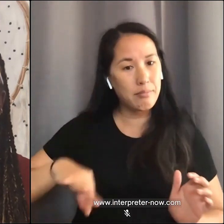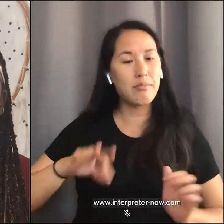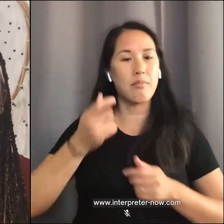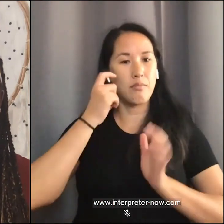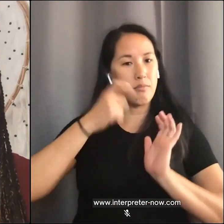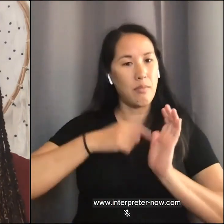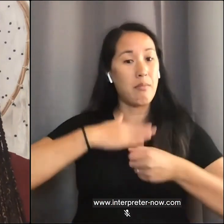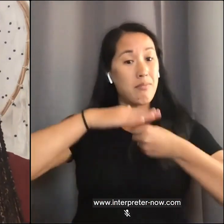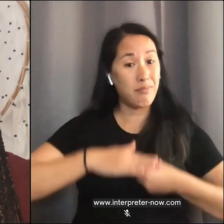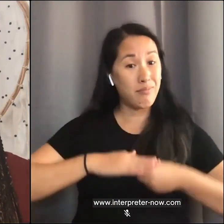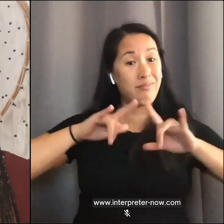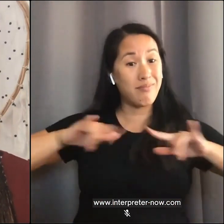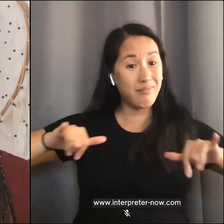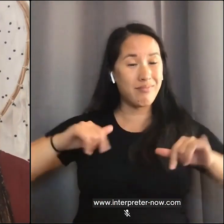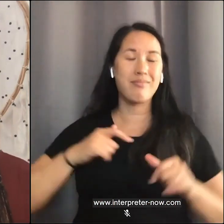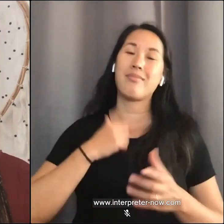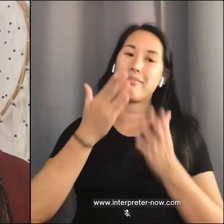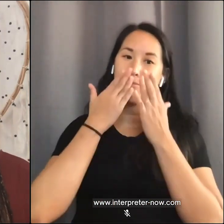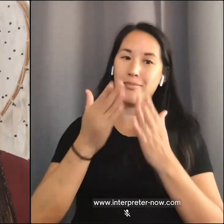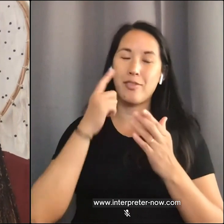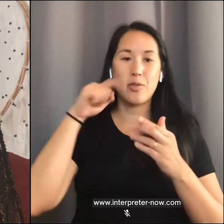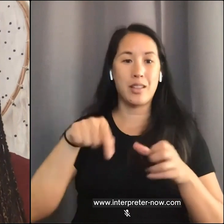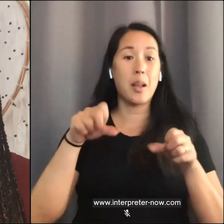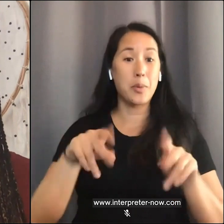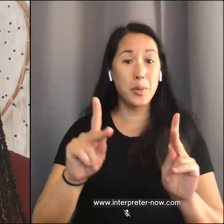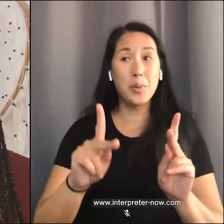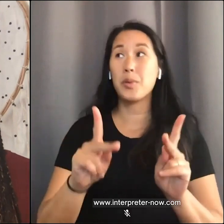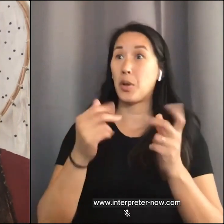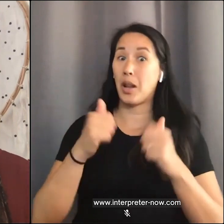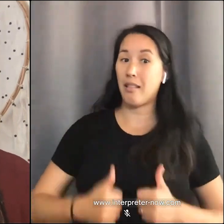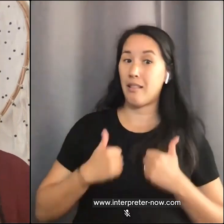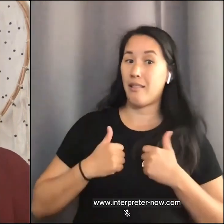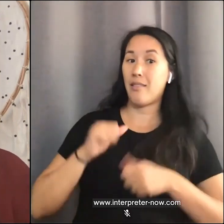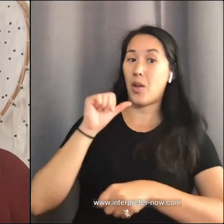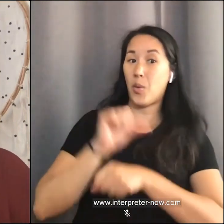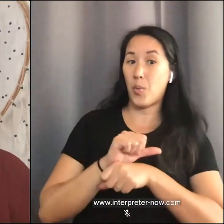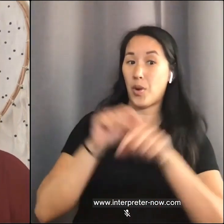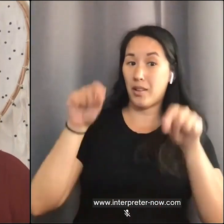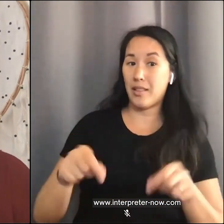to live and work on this land. I also want to mention that this talk will have mentions